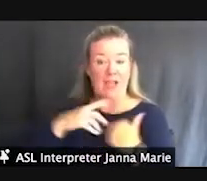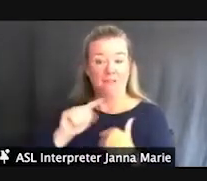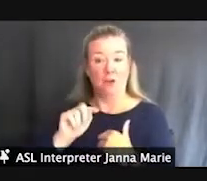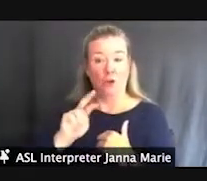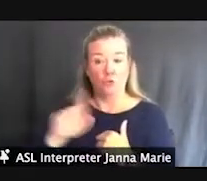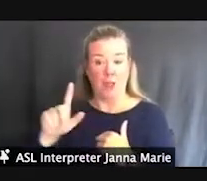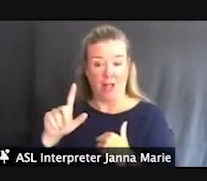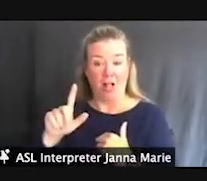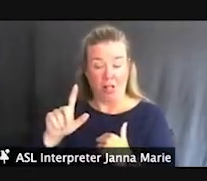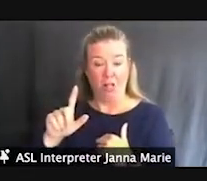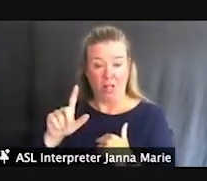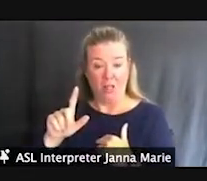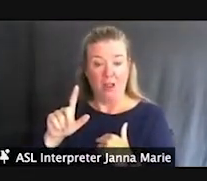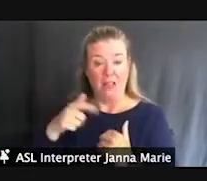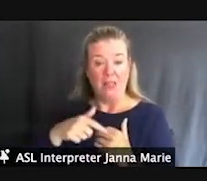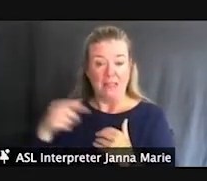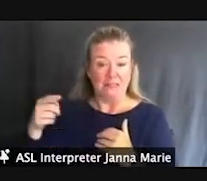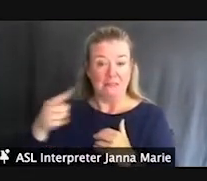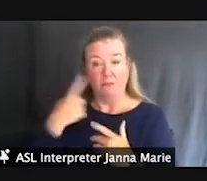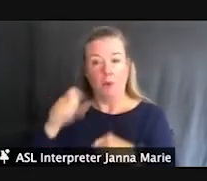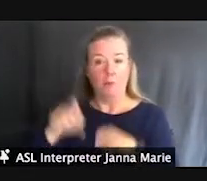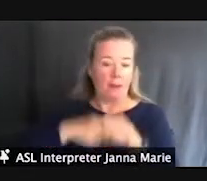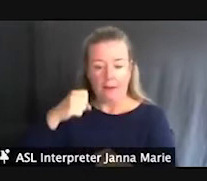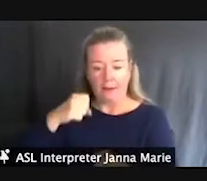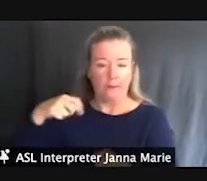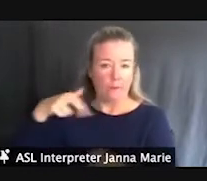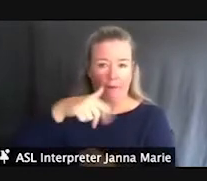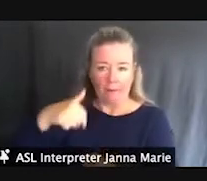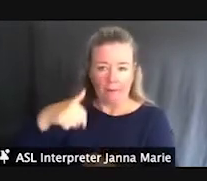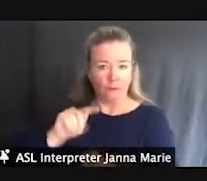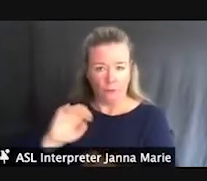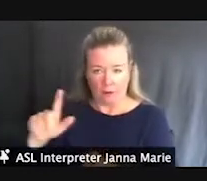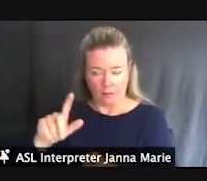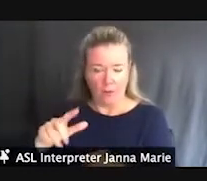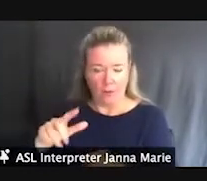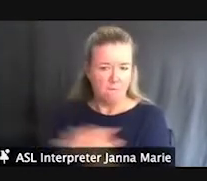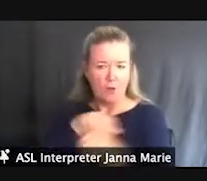It's kind of a biking-pedestrian trail, fully accessible through there, that we had to try